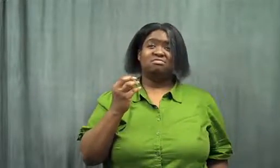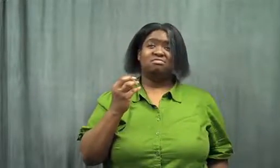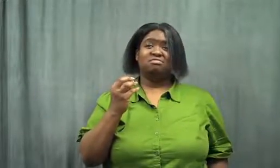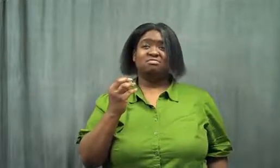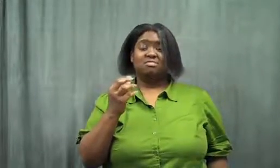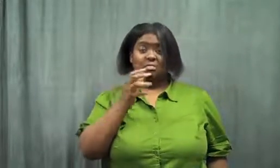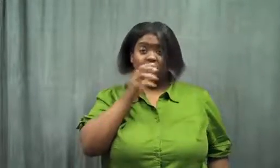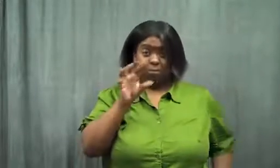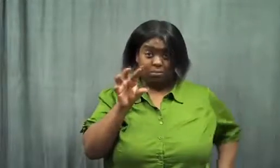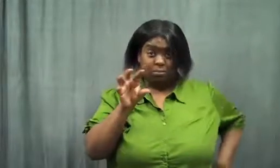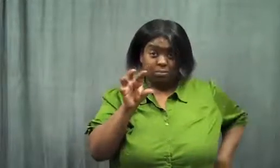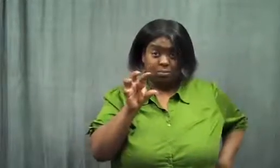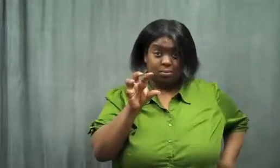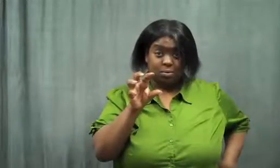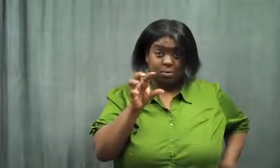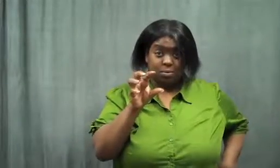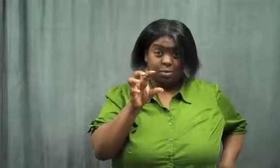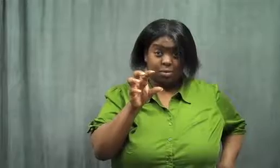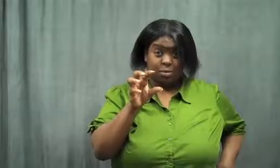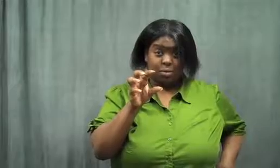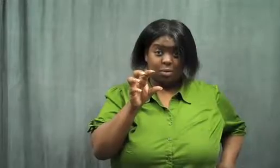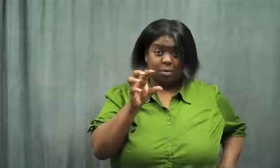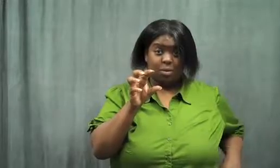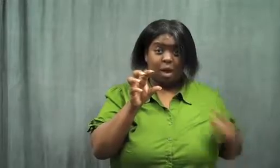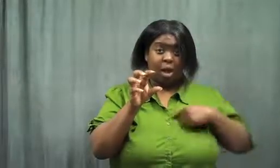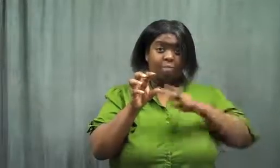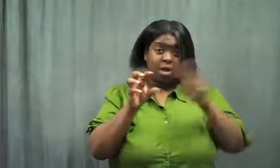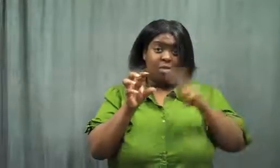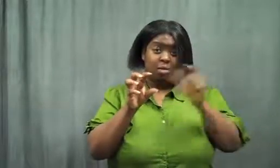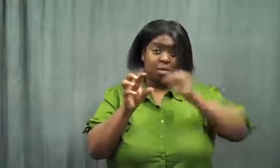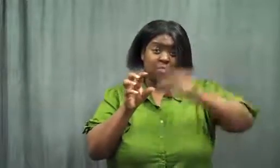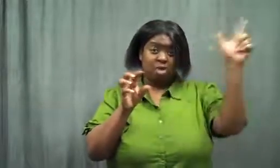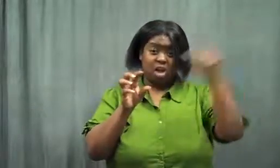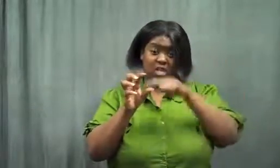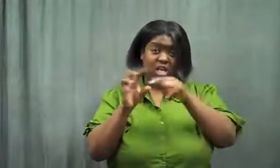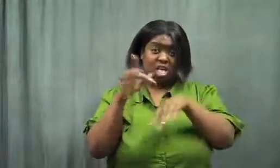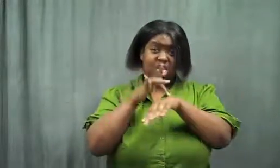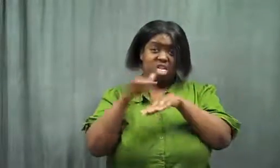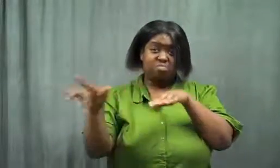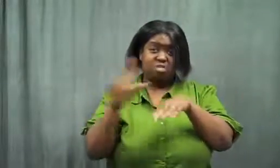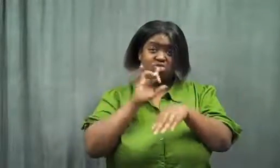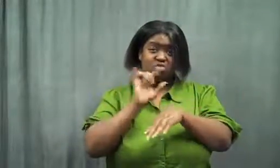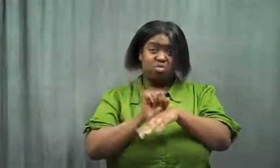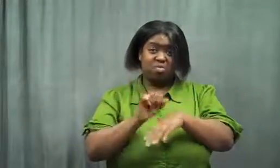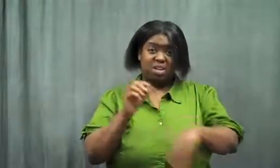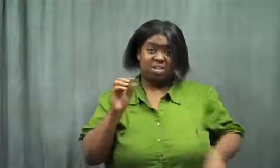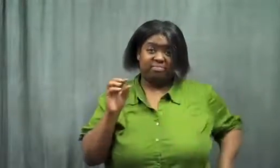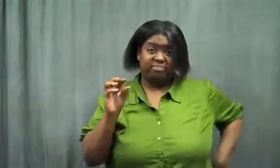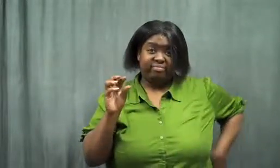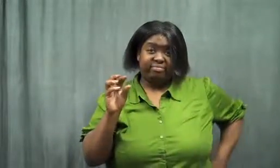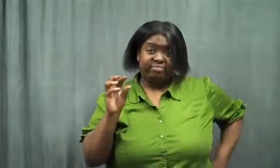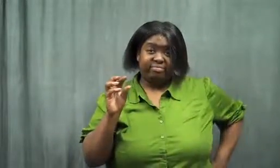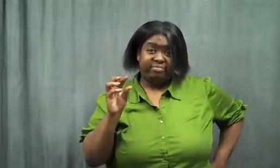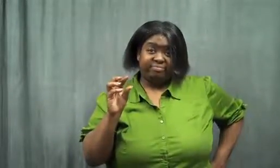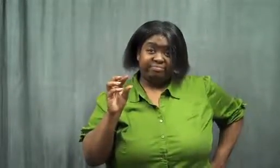She said, "I'm very surprised the box is empty!"